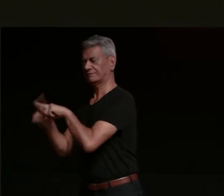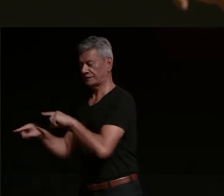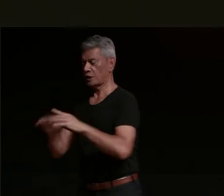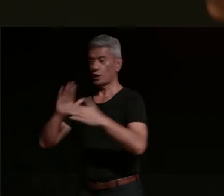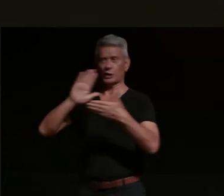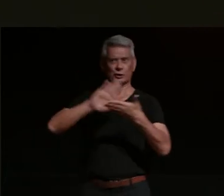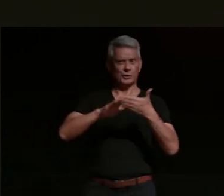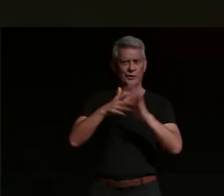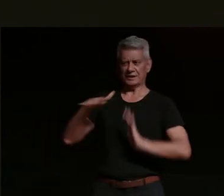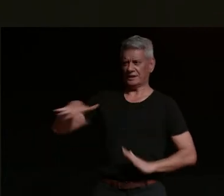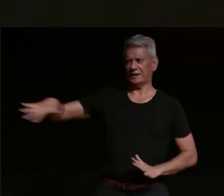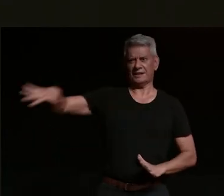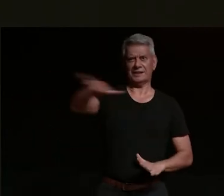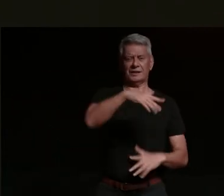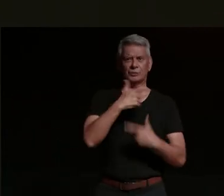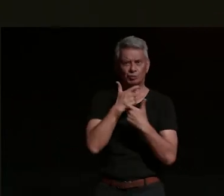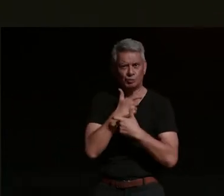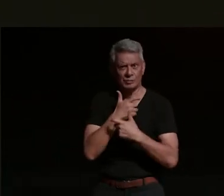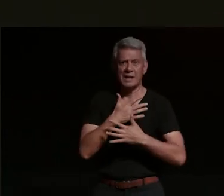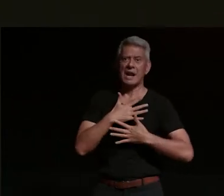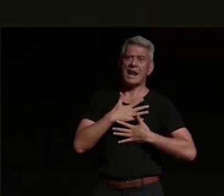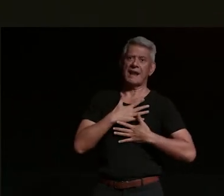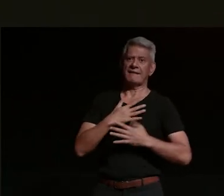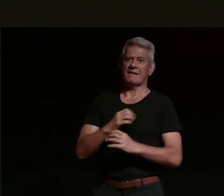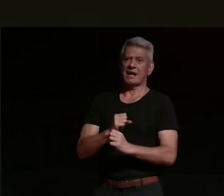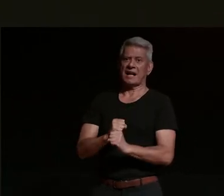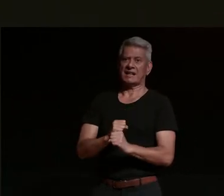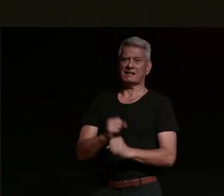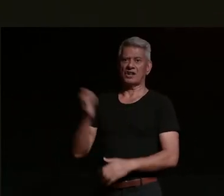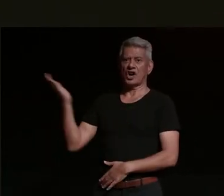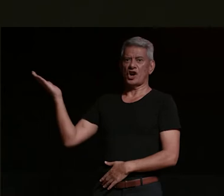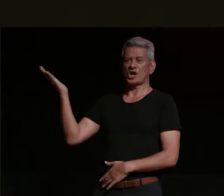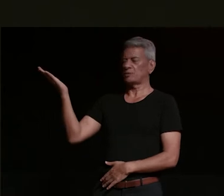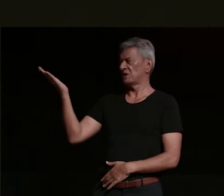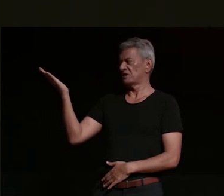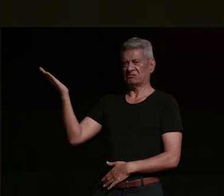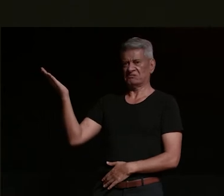various industries including a love-hate affair with hospitality digital design and running an